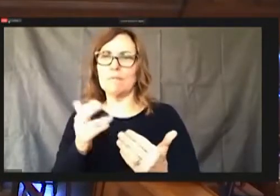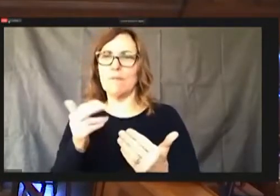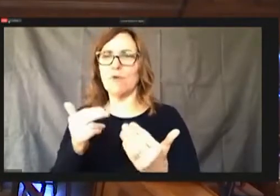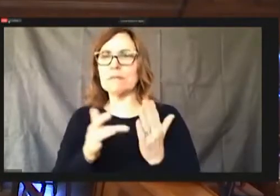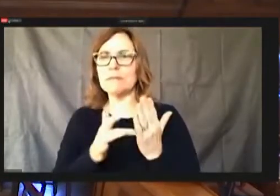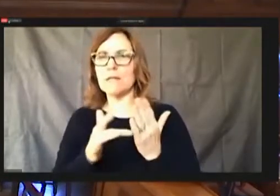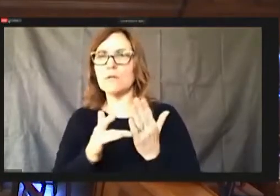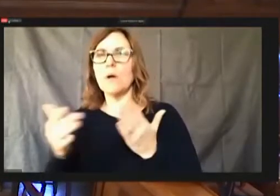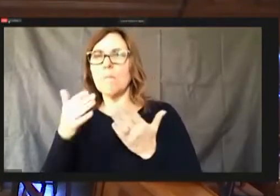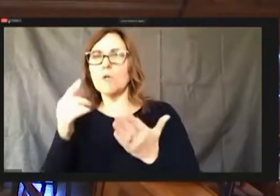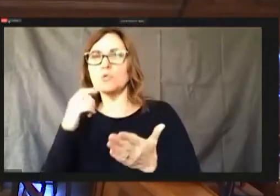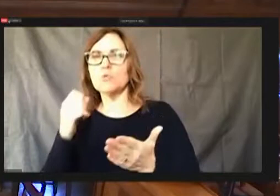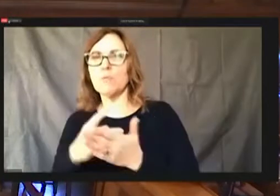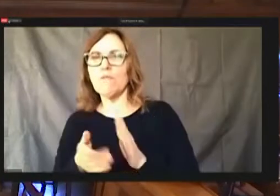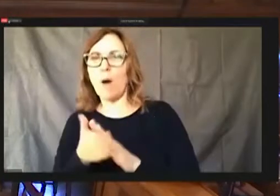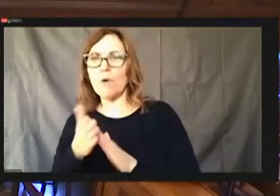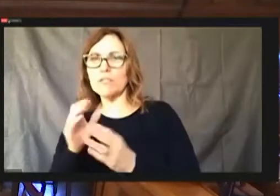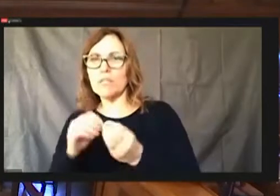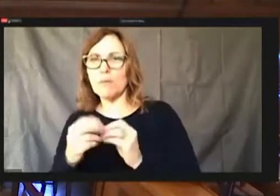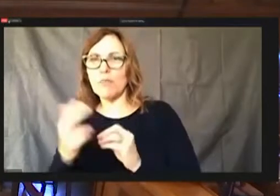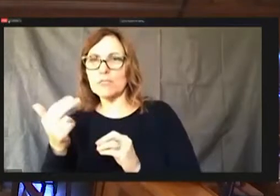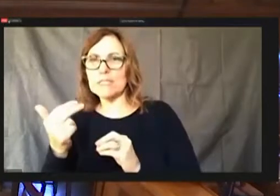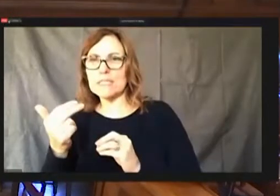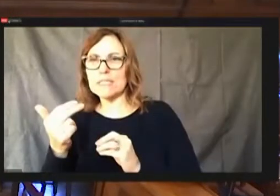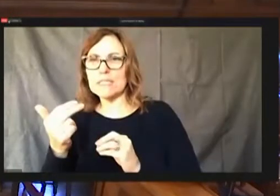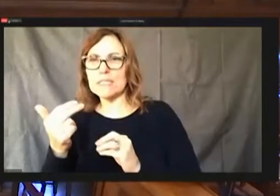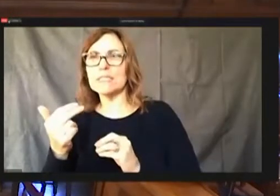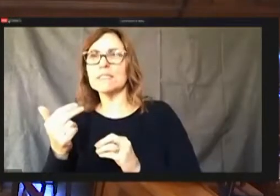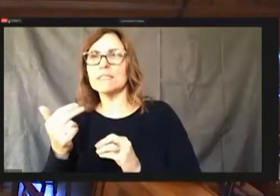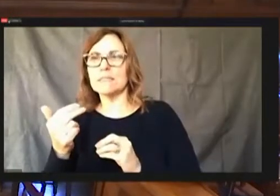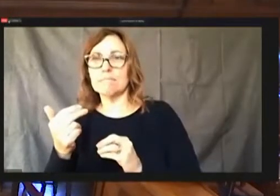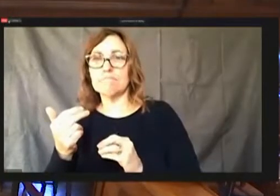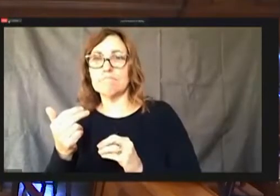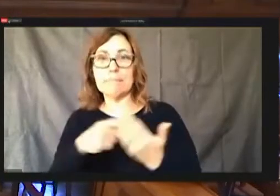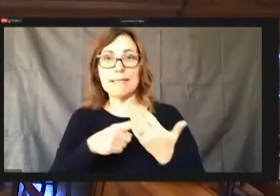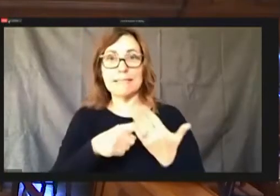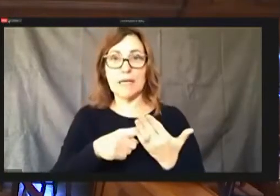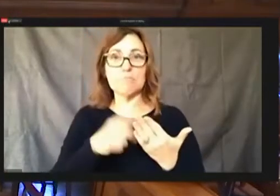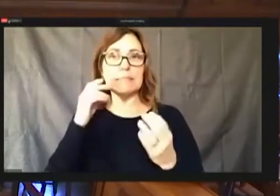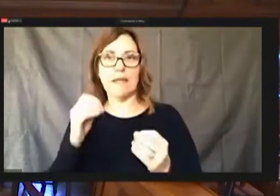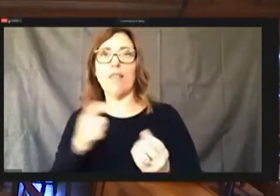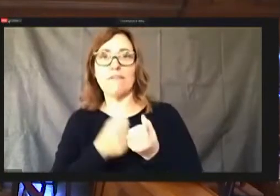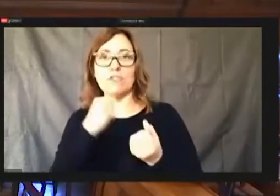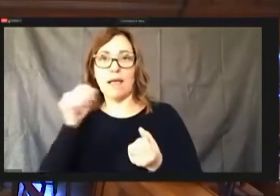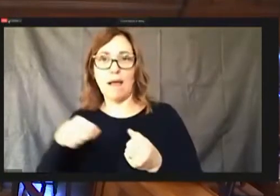and then with our discussion. See none. All those in favor say aye. Aye.